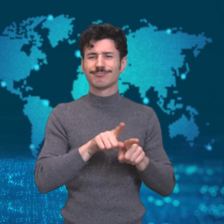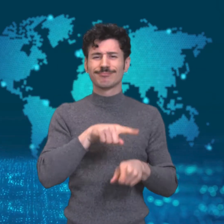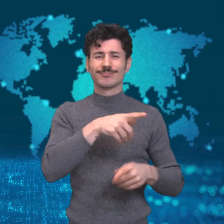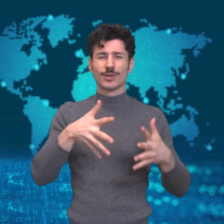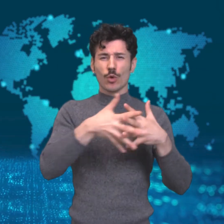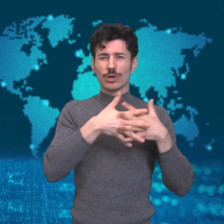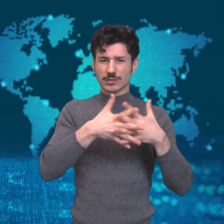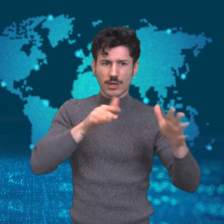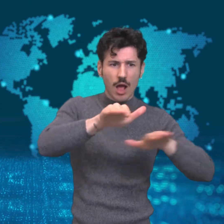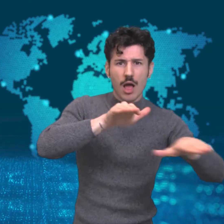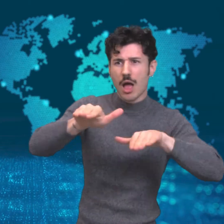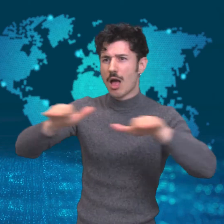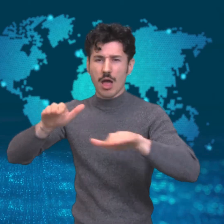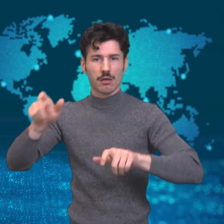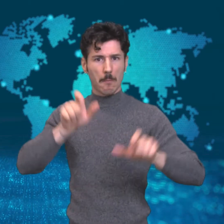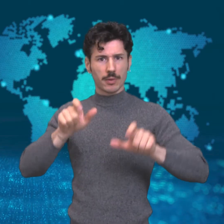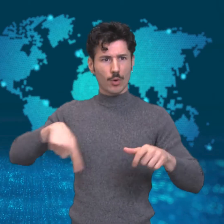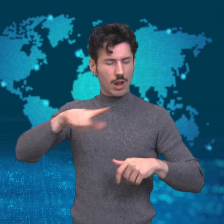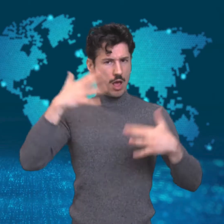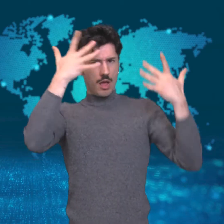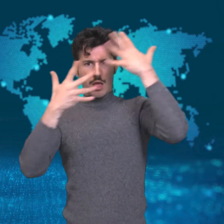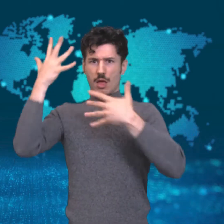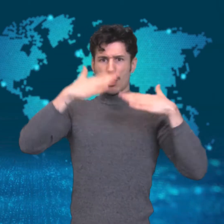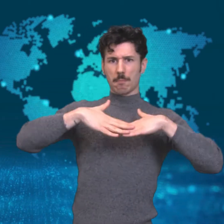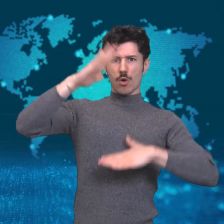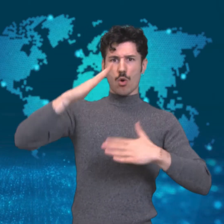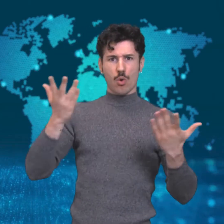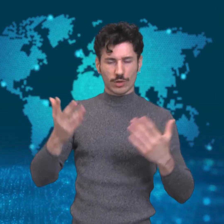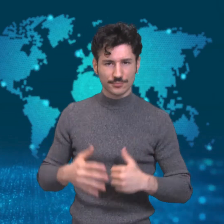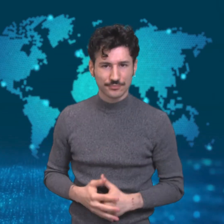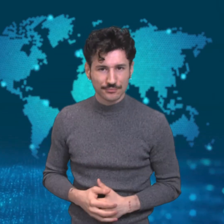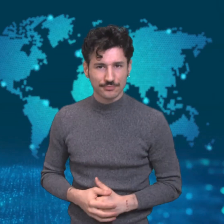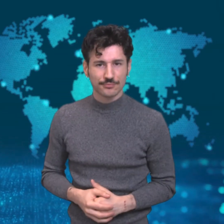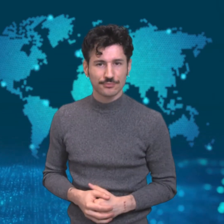accusing the US of causing panic and spreading fear.